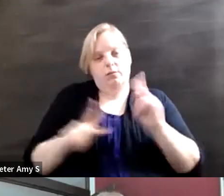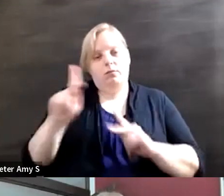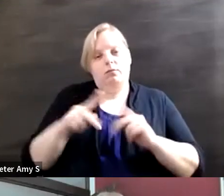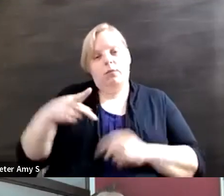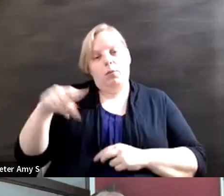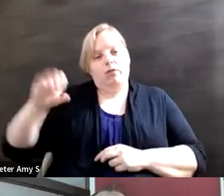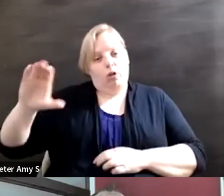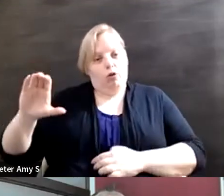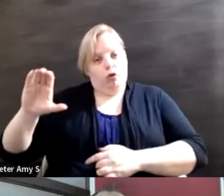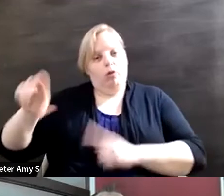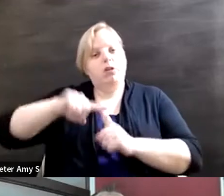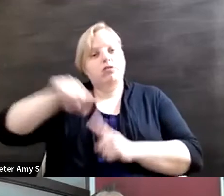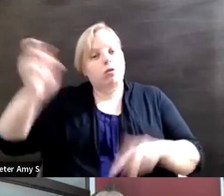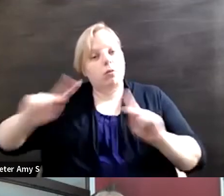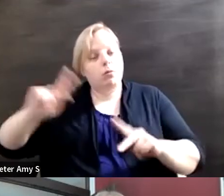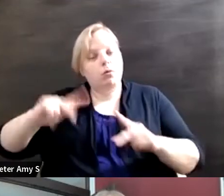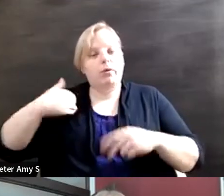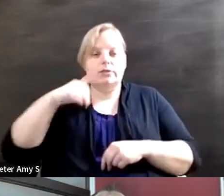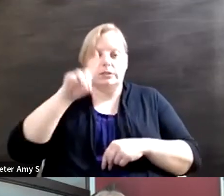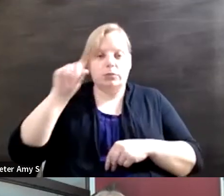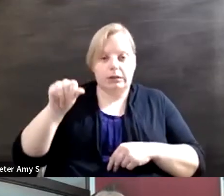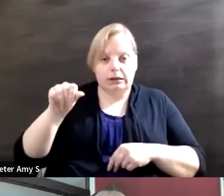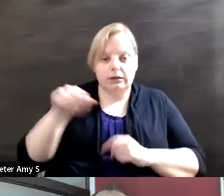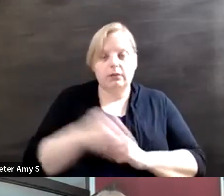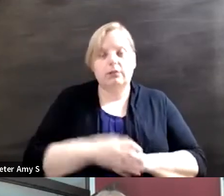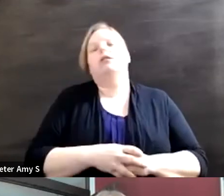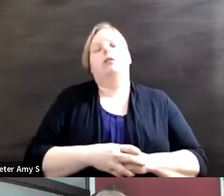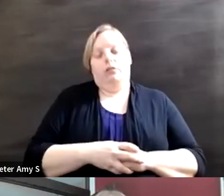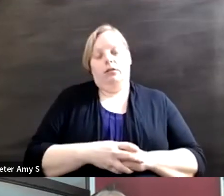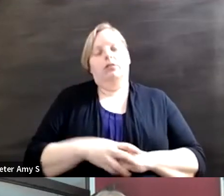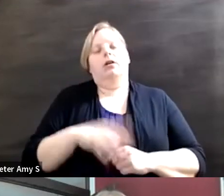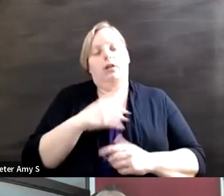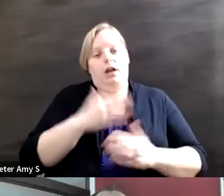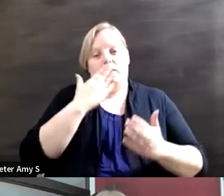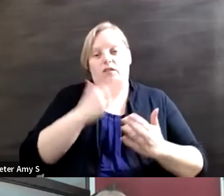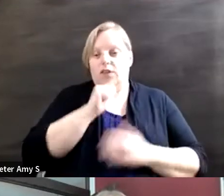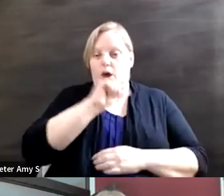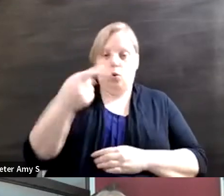and others within our disability movements so that it's not all about being a white physically